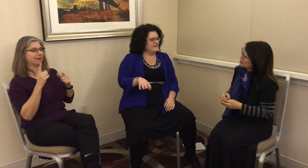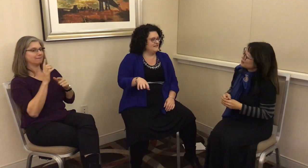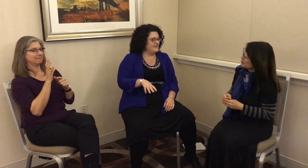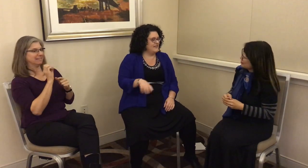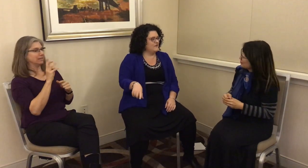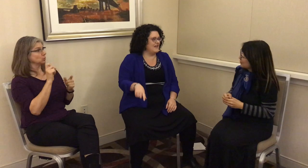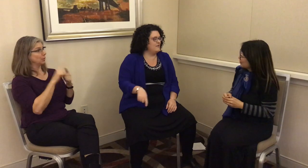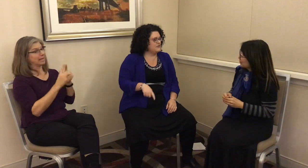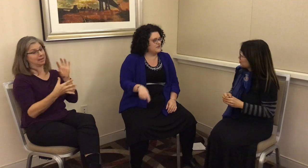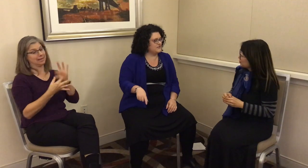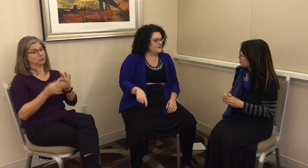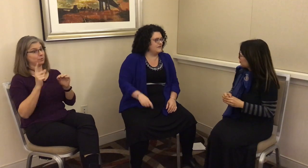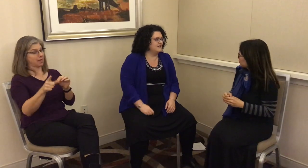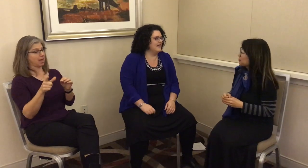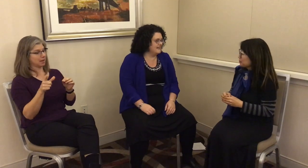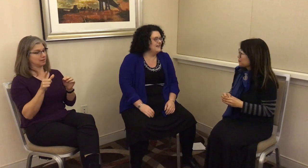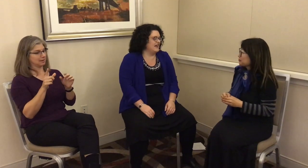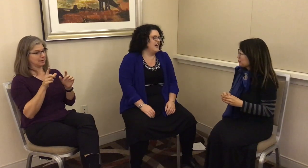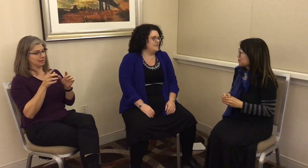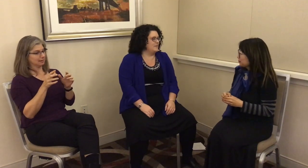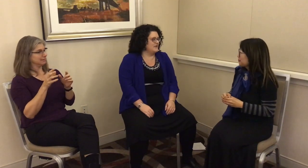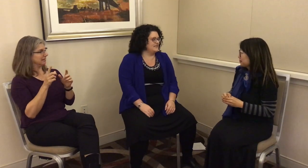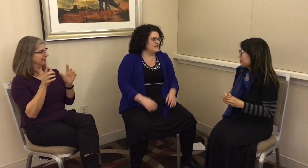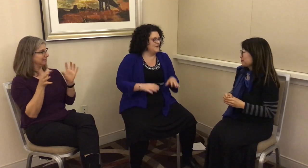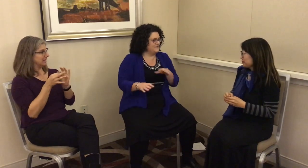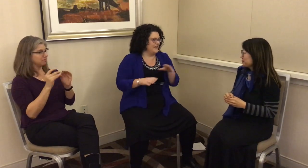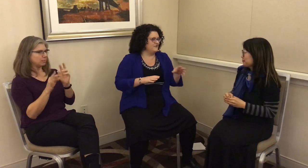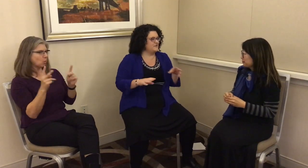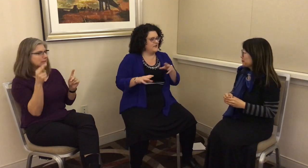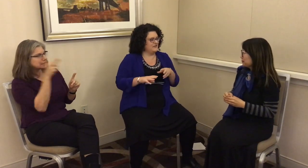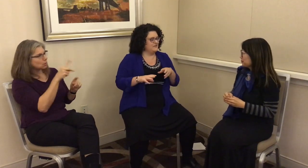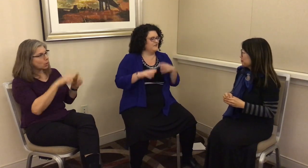to the video of that, which is also online, if people wanna see what you found when you